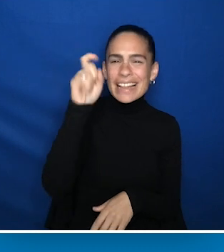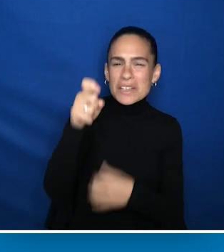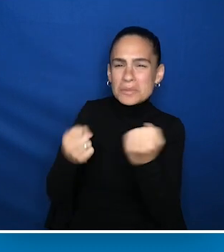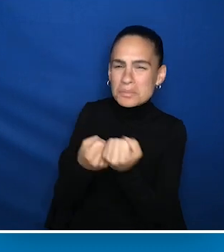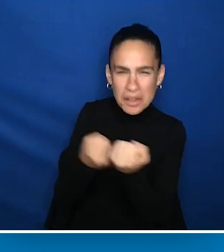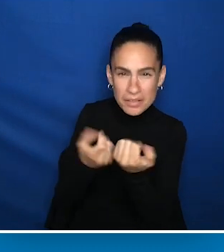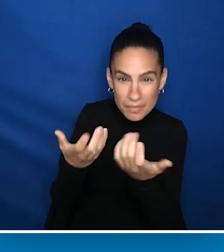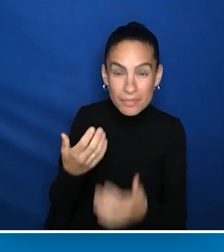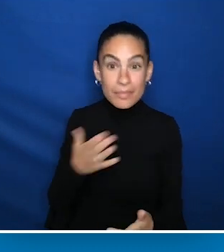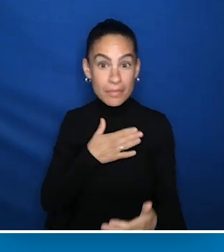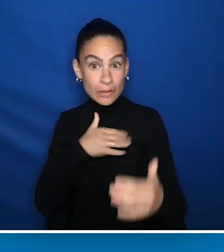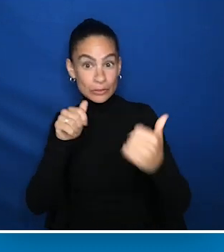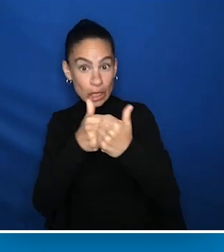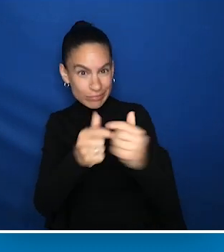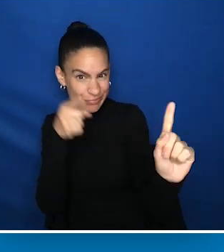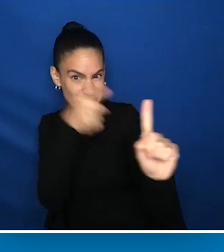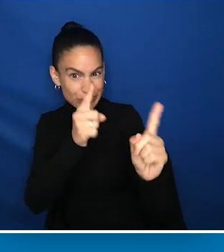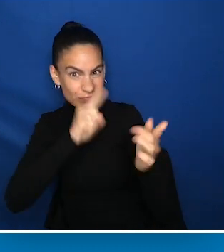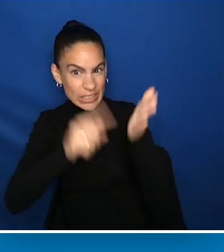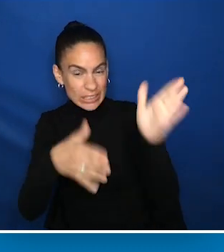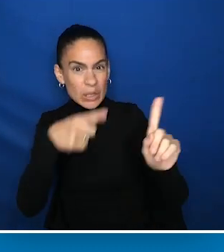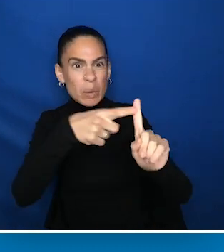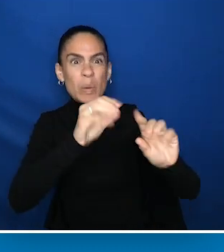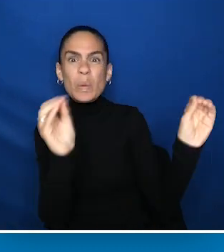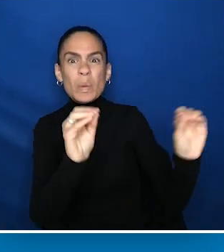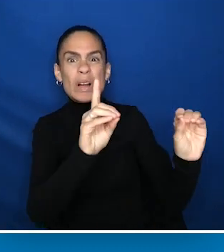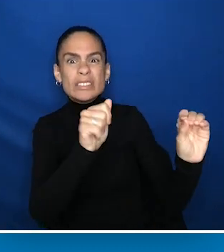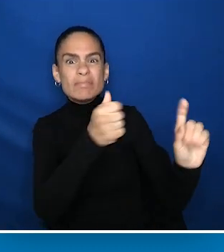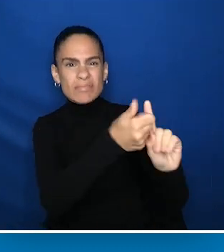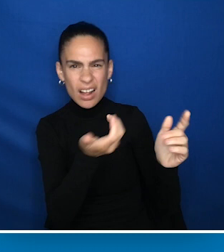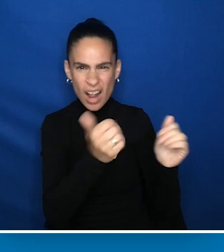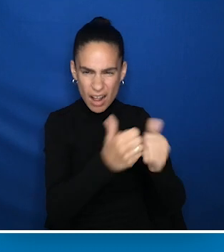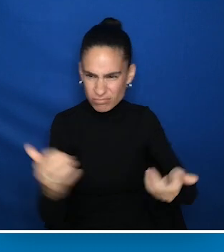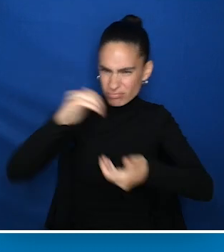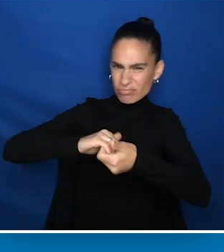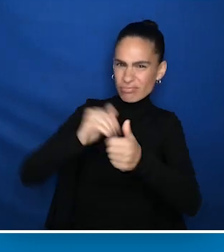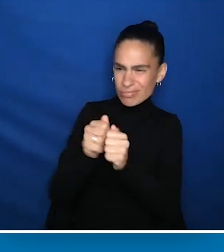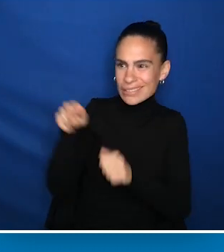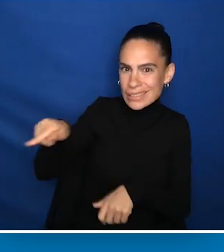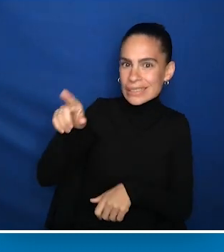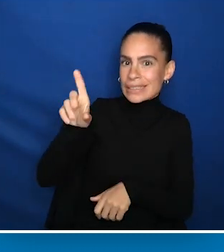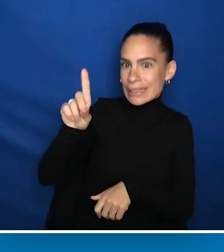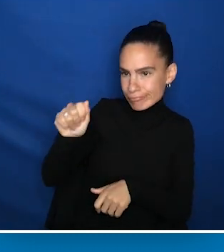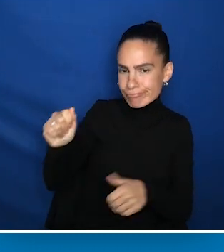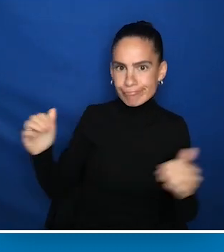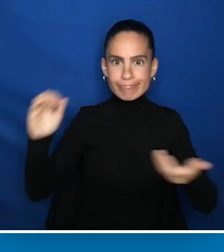And it's okay to need a little extra support to do these things. My challenge is for researchers without disabilities to welcome us